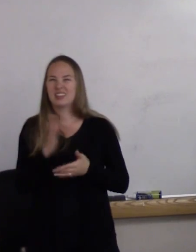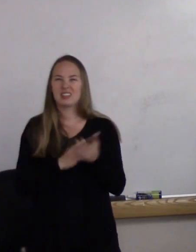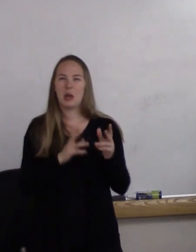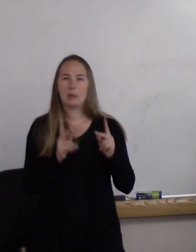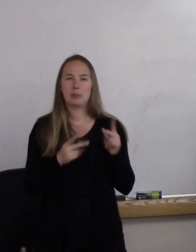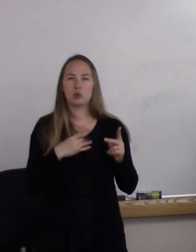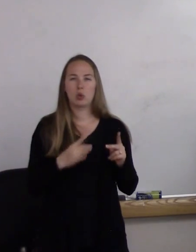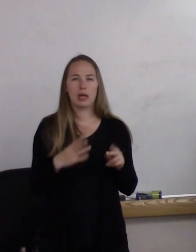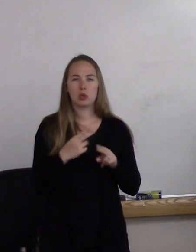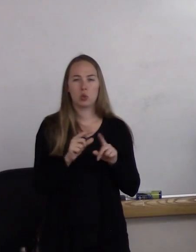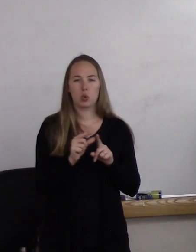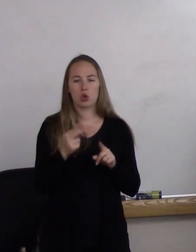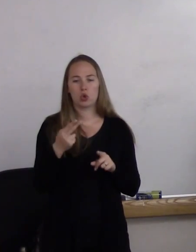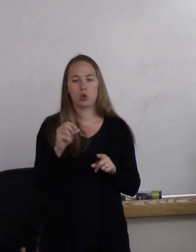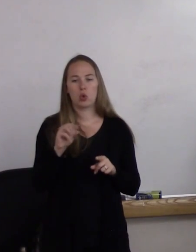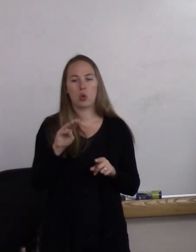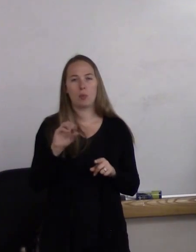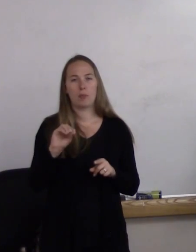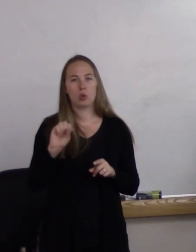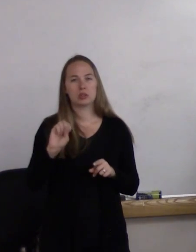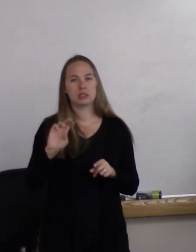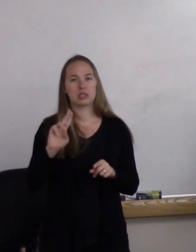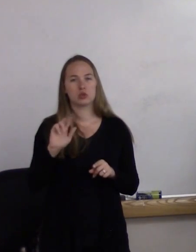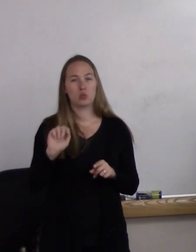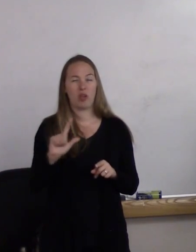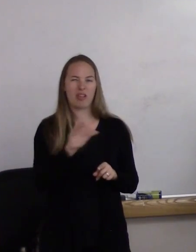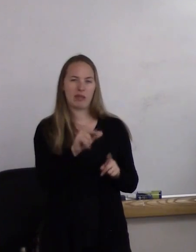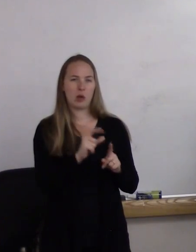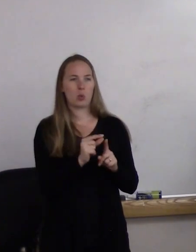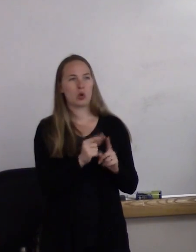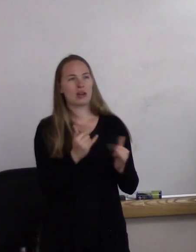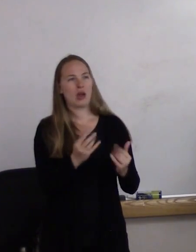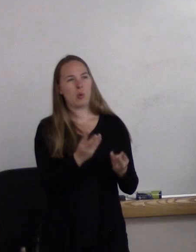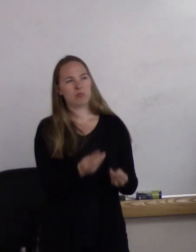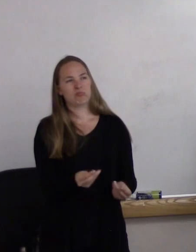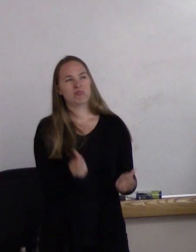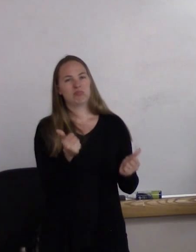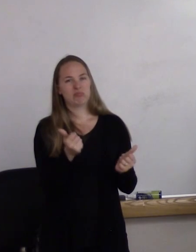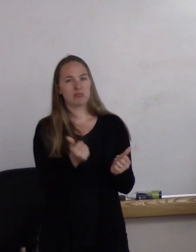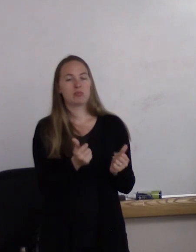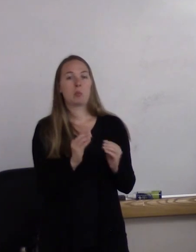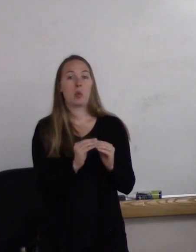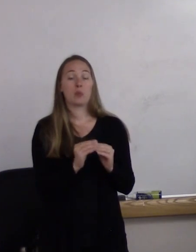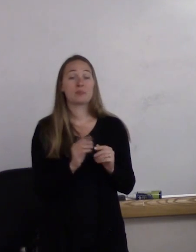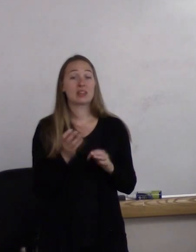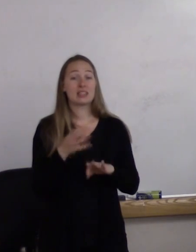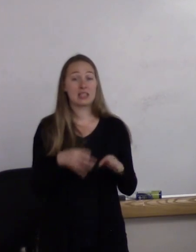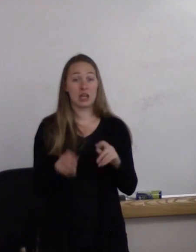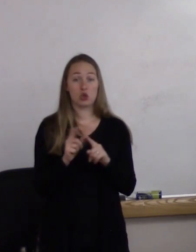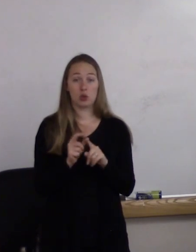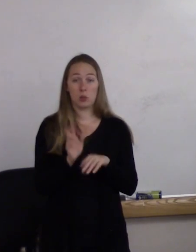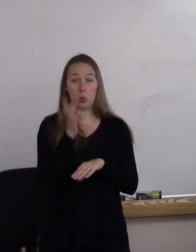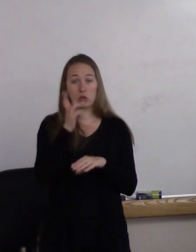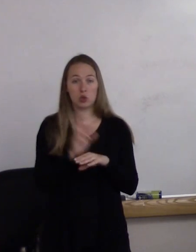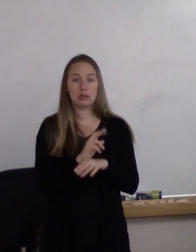and it is kind of going away in our society. Instead, the terms that are often used are a gay man,